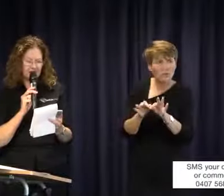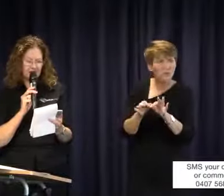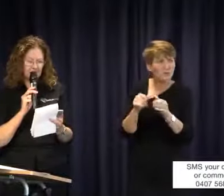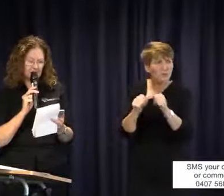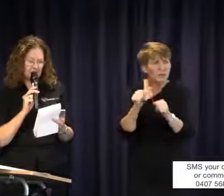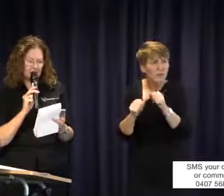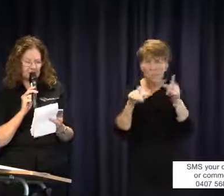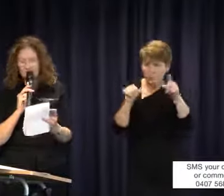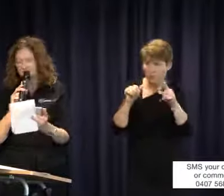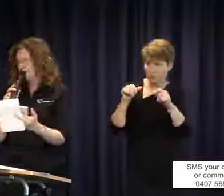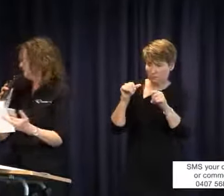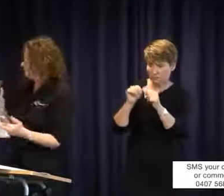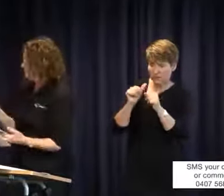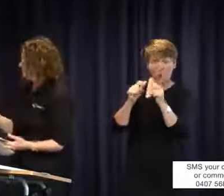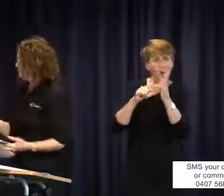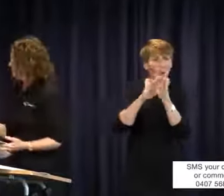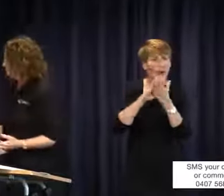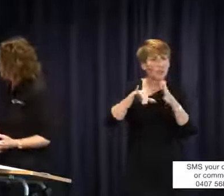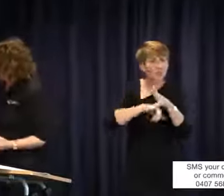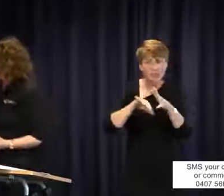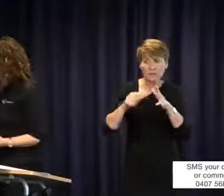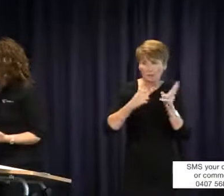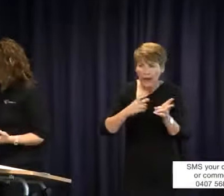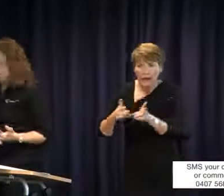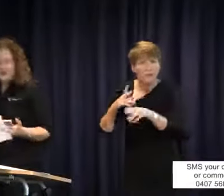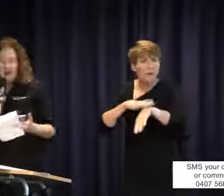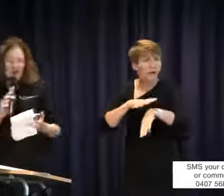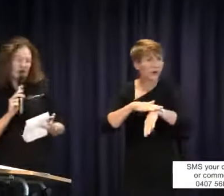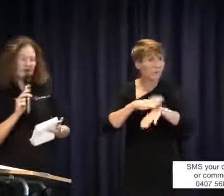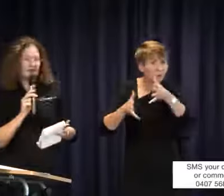policies?